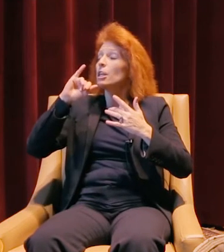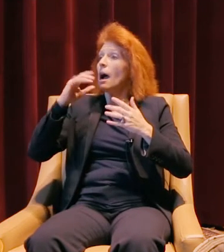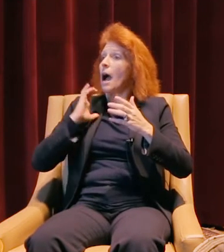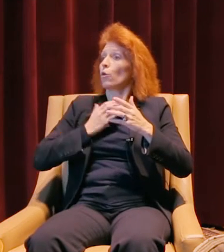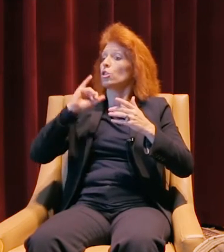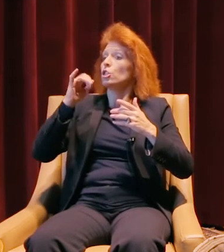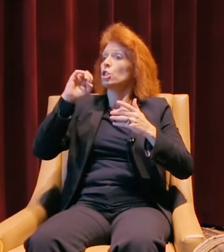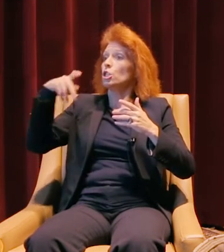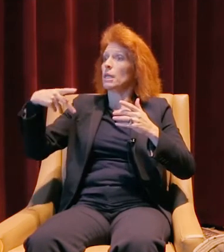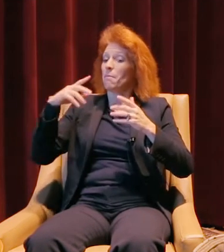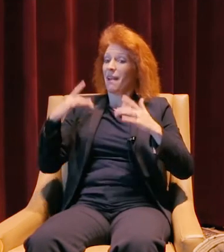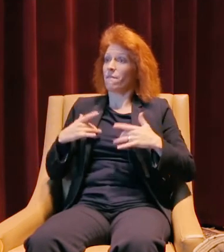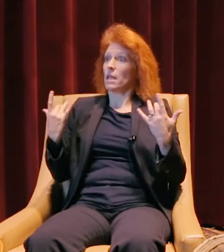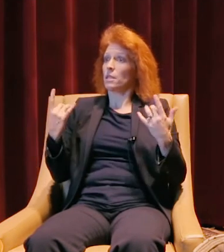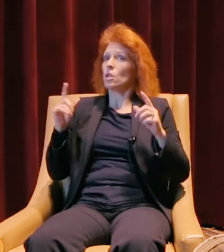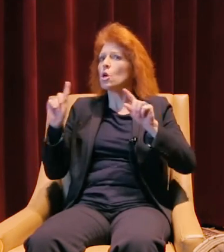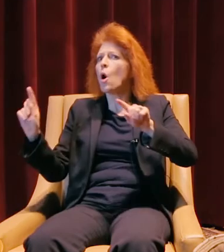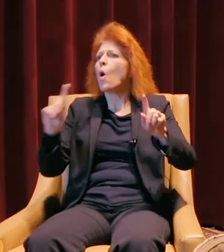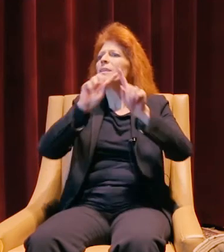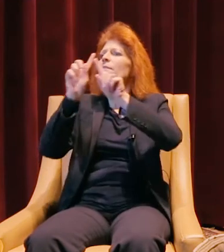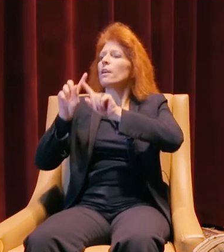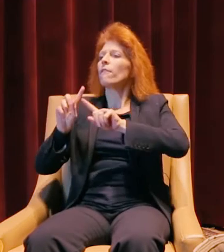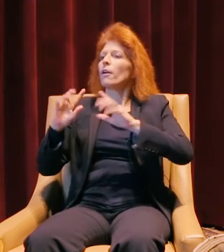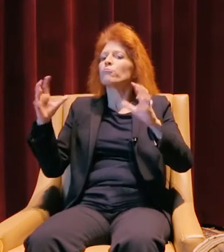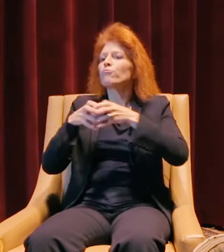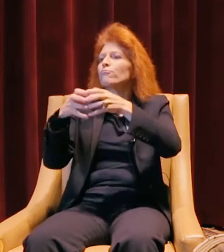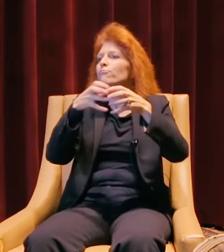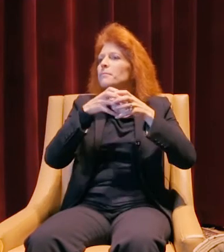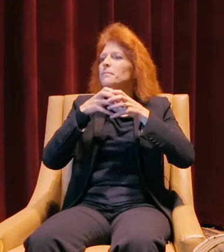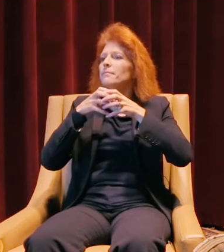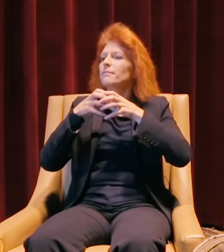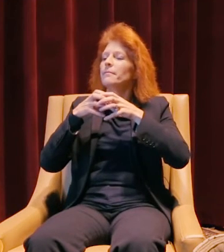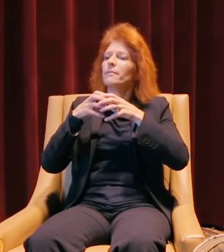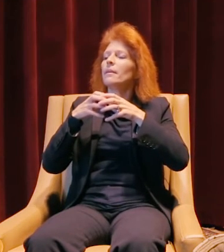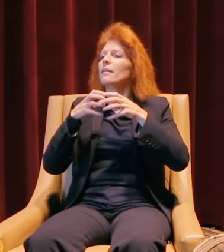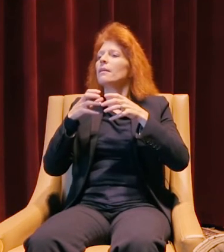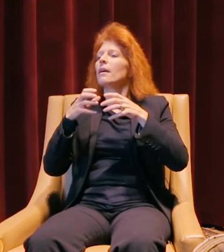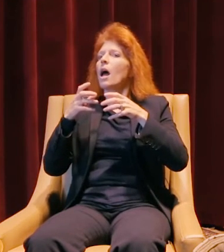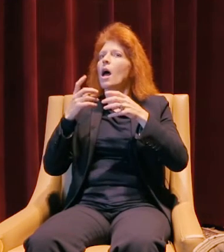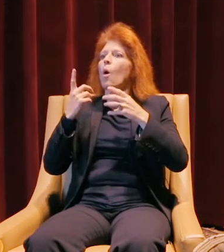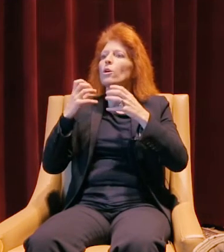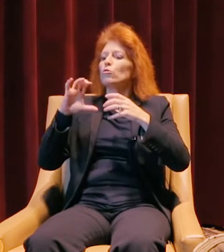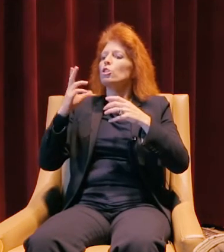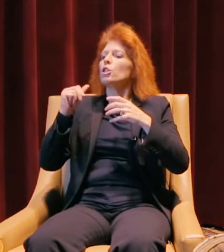and we try to go to many public Jeep events and gatherings, I'd like to start being able to do some stuff charity-wise.